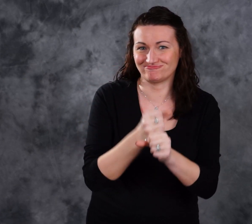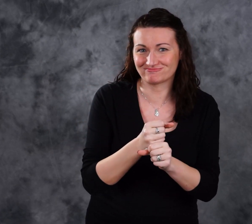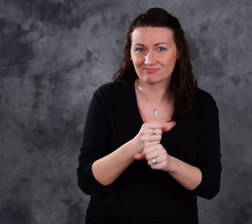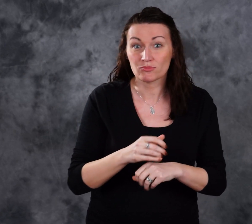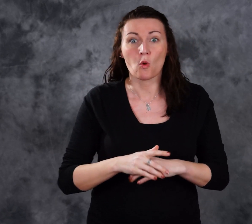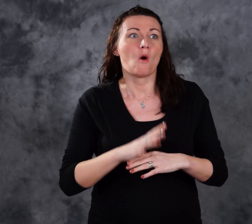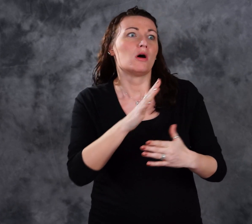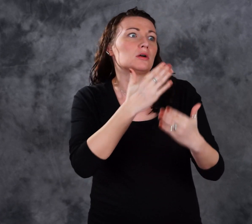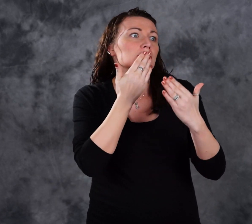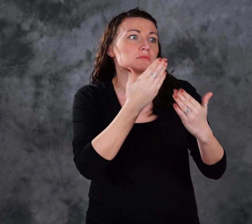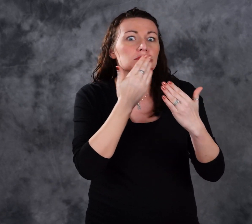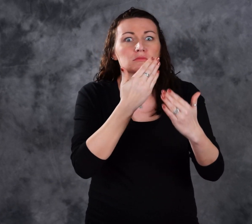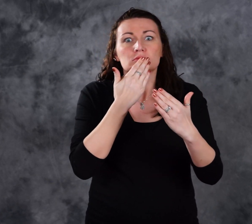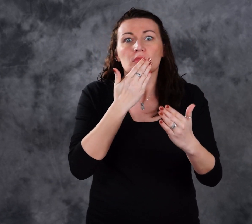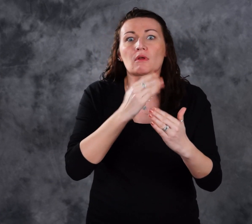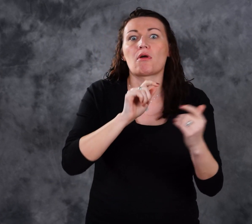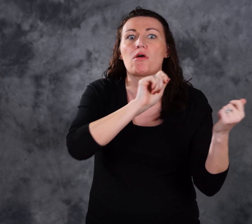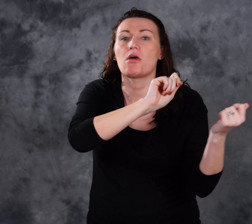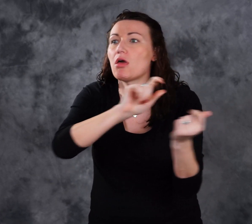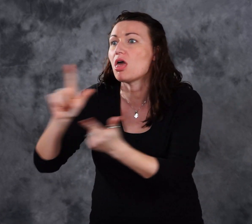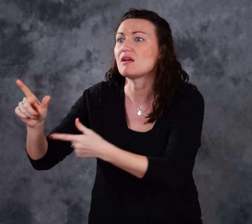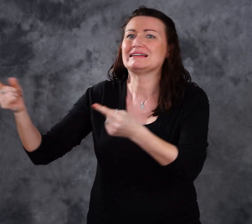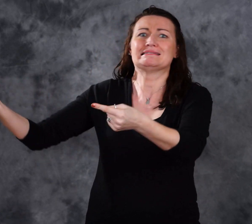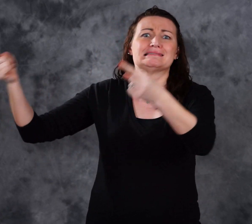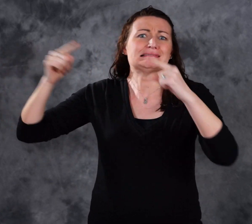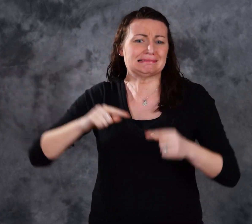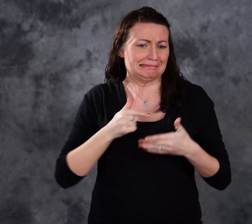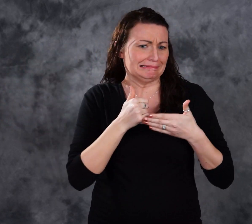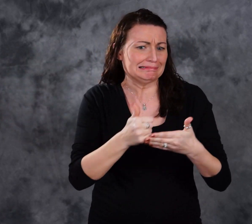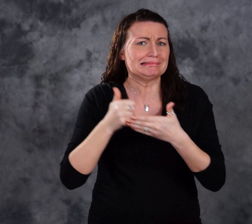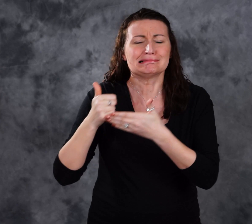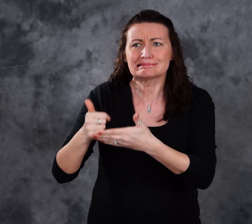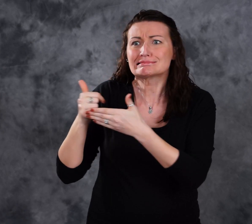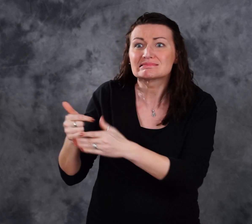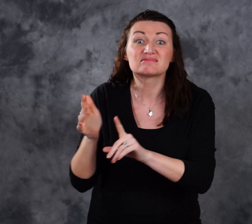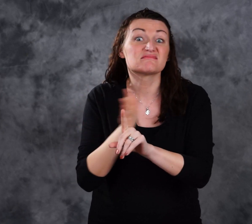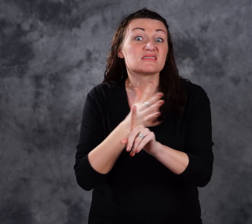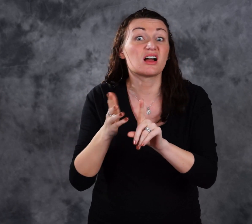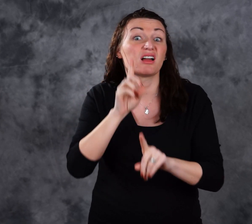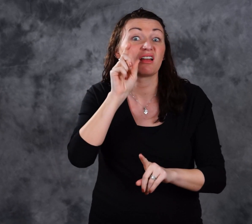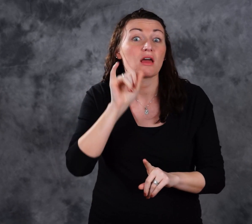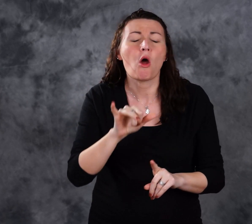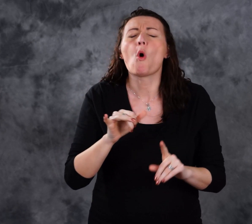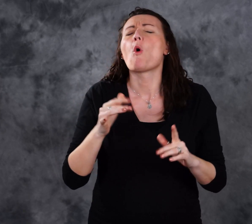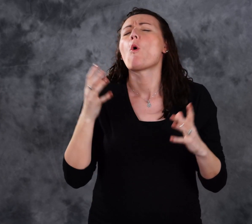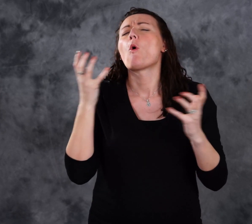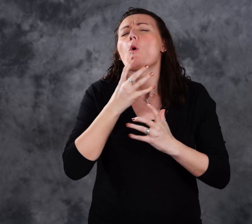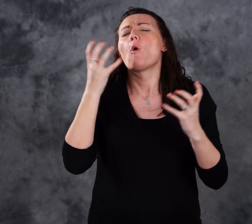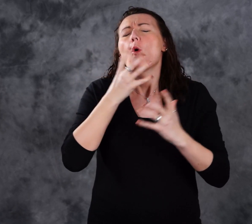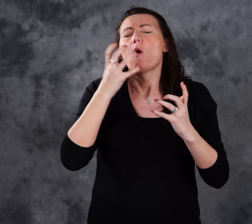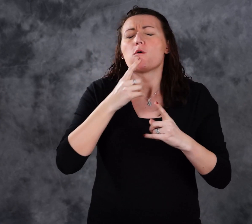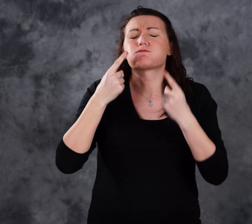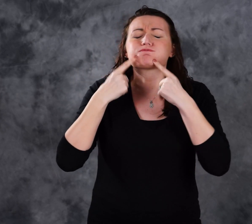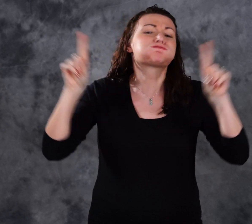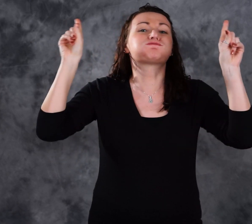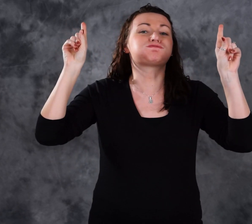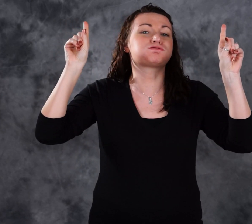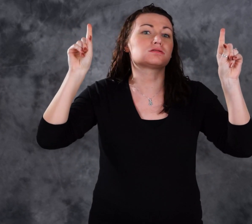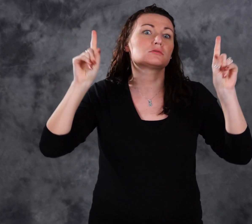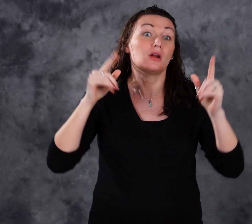Special thanks to everyone who helped to make Lobby Day a great success!